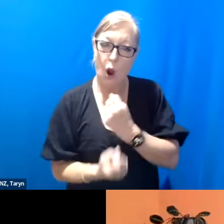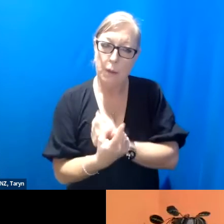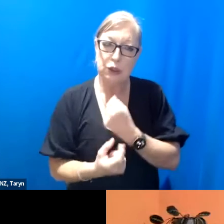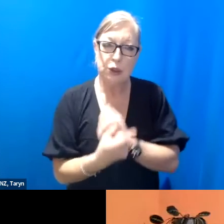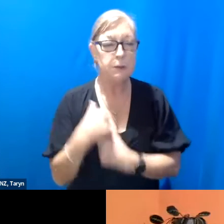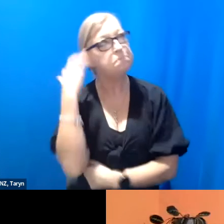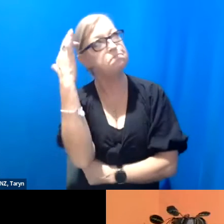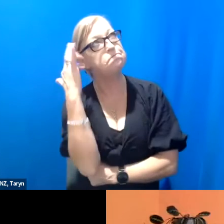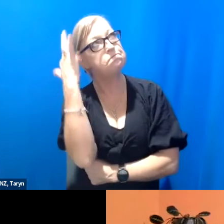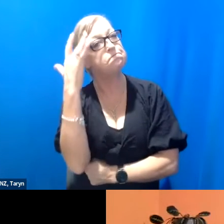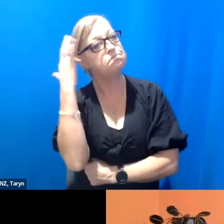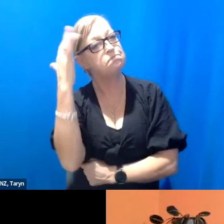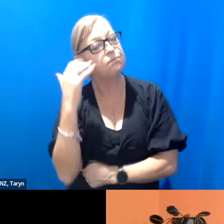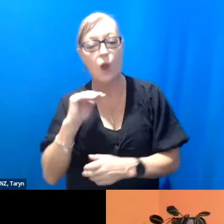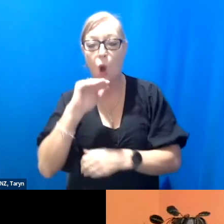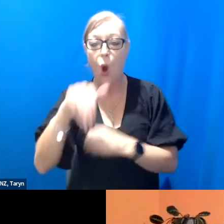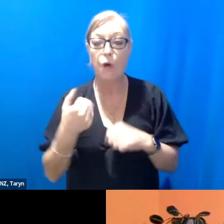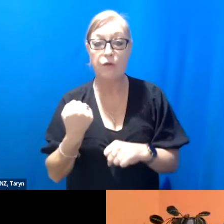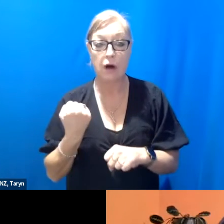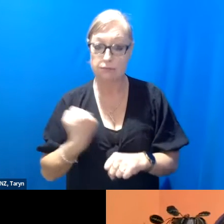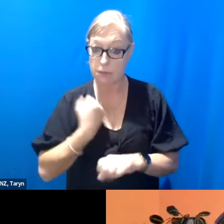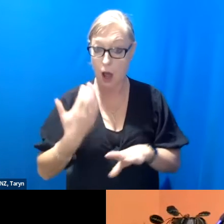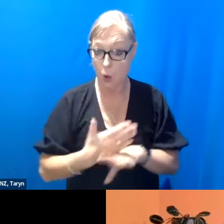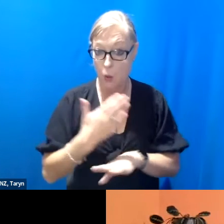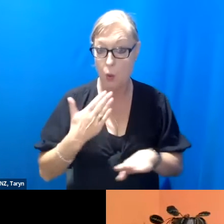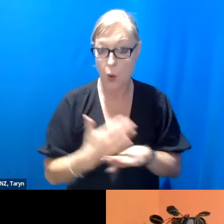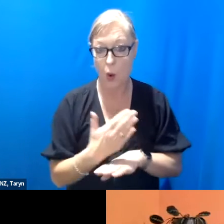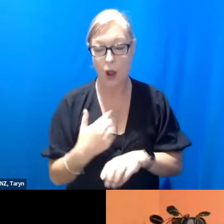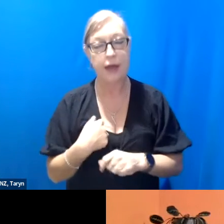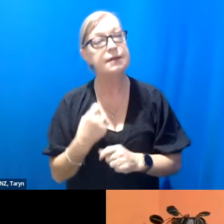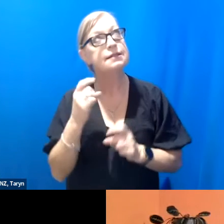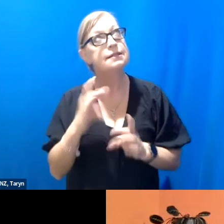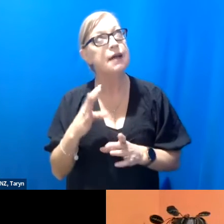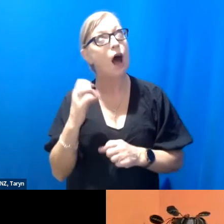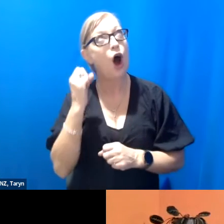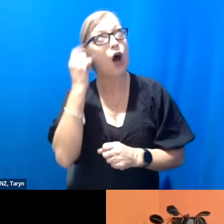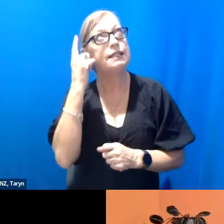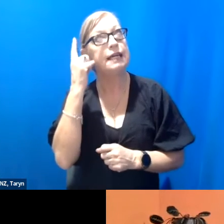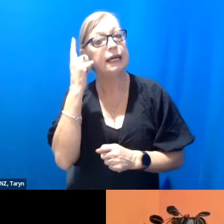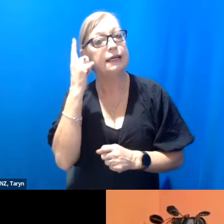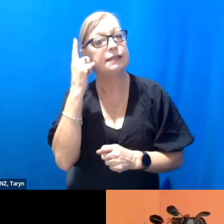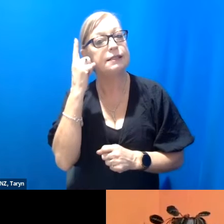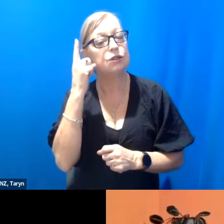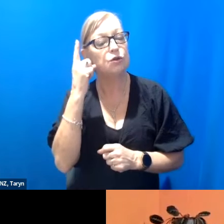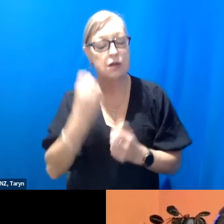my practice and start to articulate things. Like this idea of a Choreography of Care was something